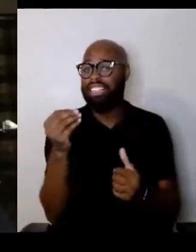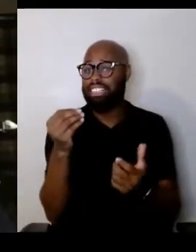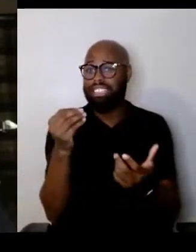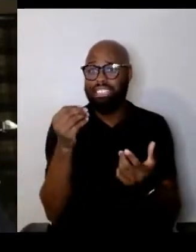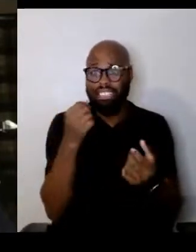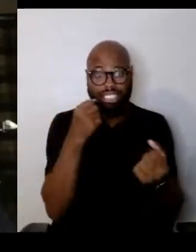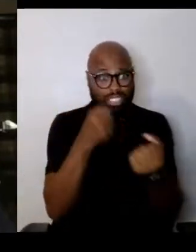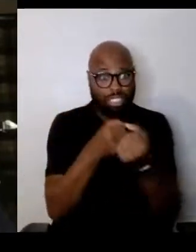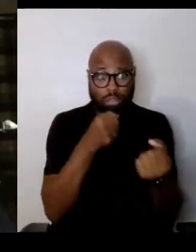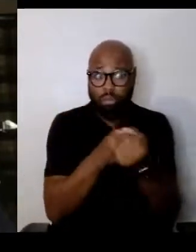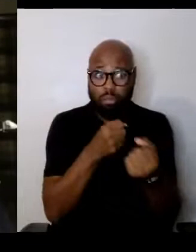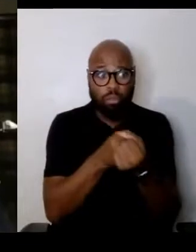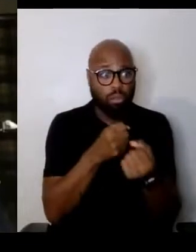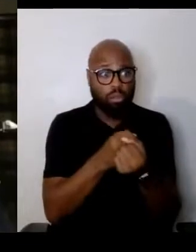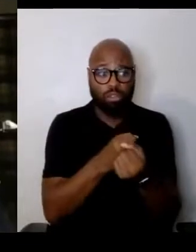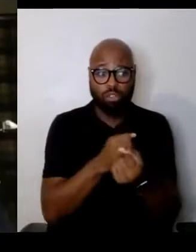I think it'll go a long way.